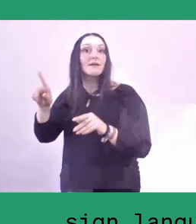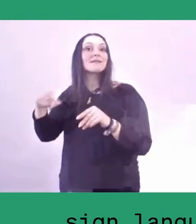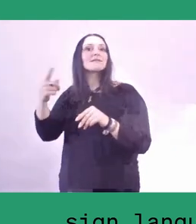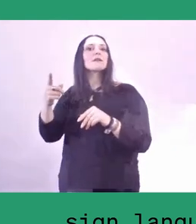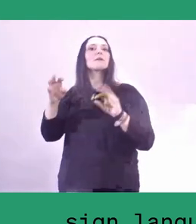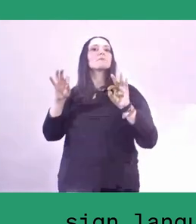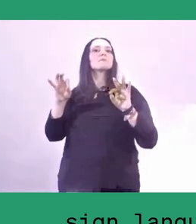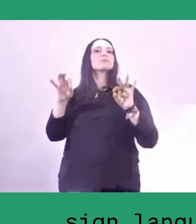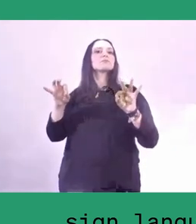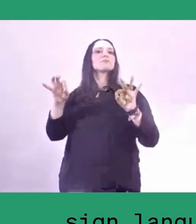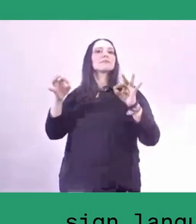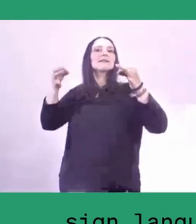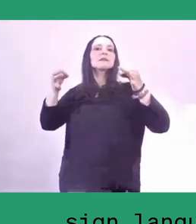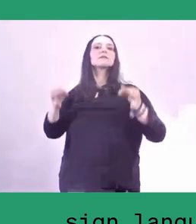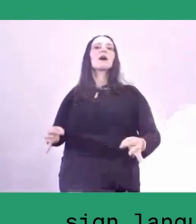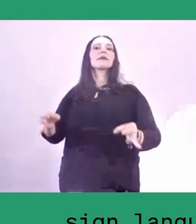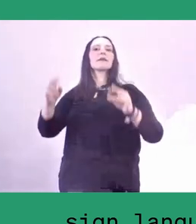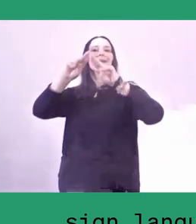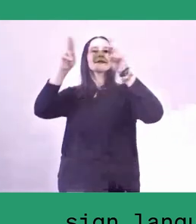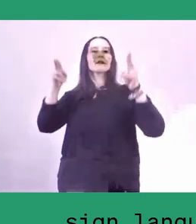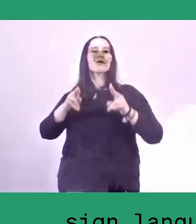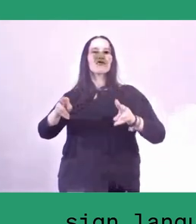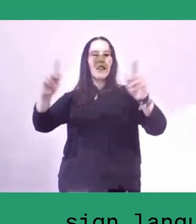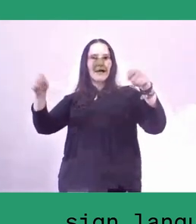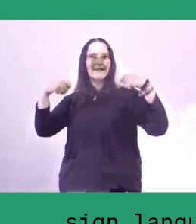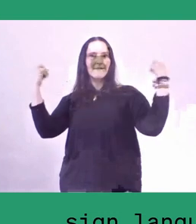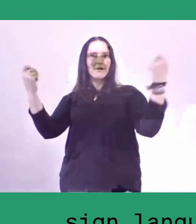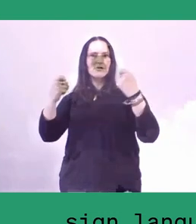Foreigners came and people were coming to the village